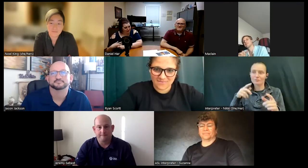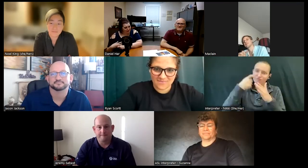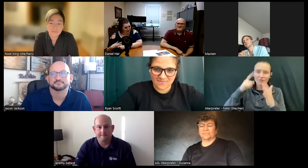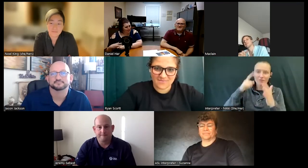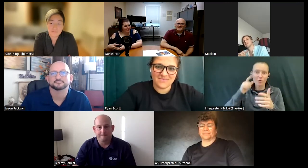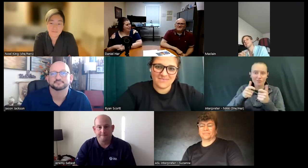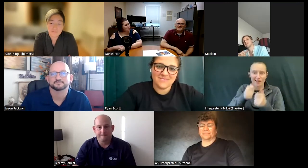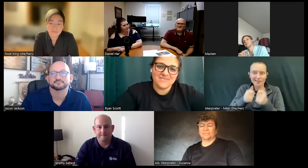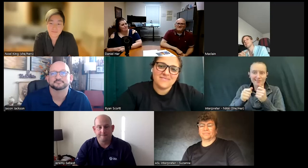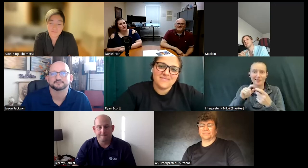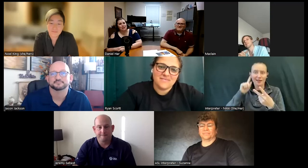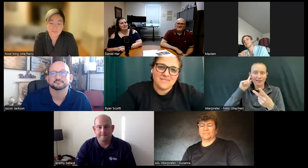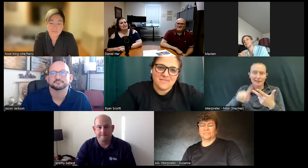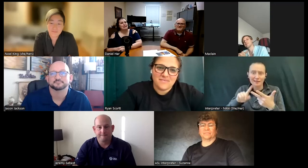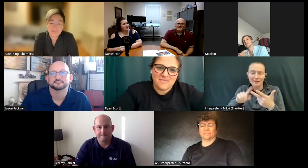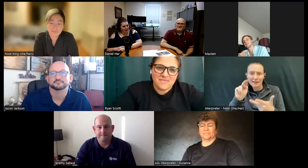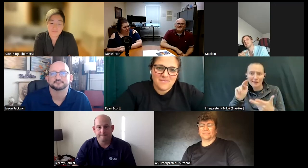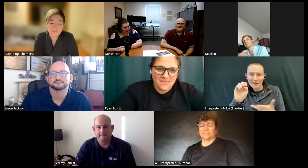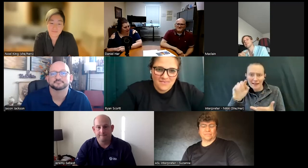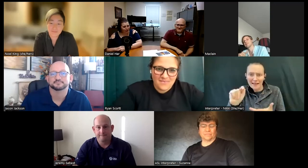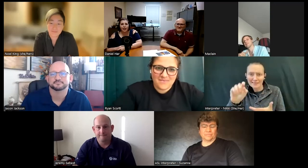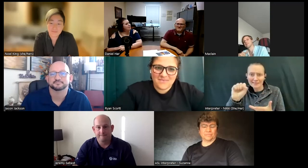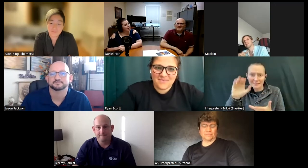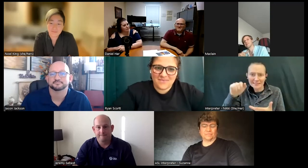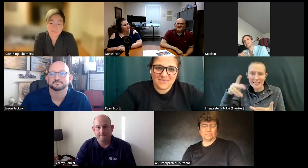messages and I think you even mentioned Netscape earlier you're making me feel